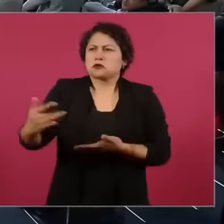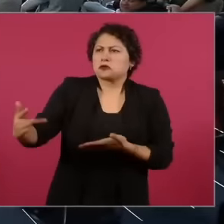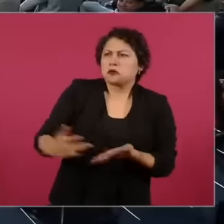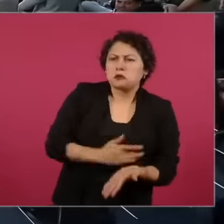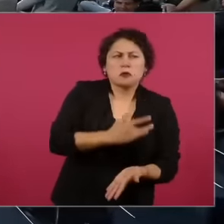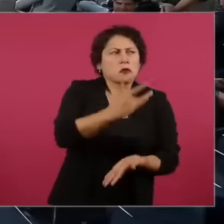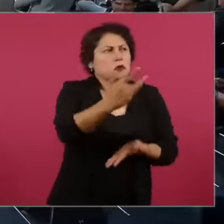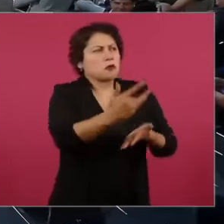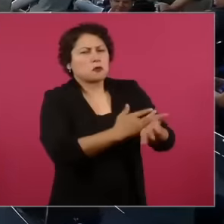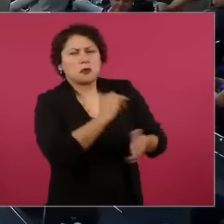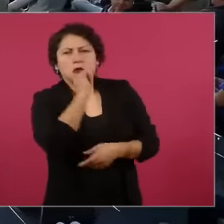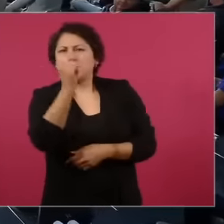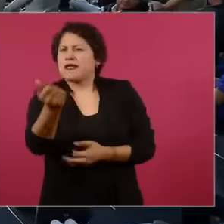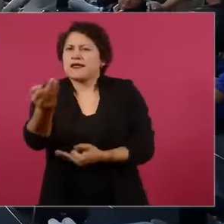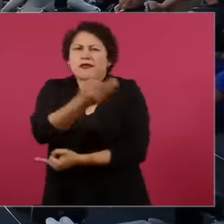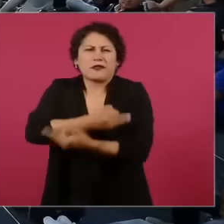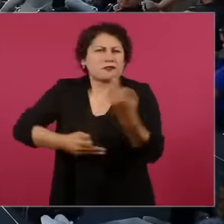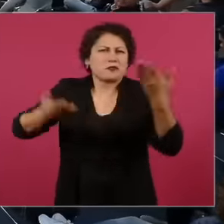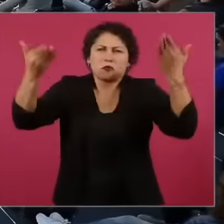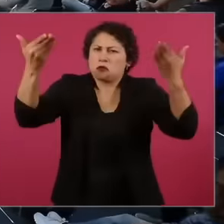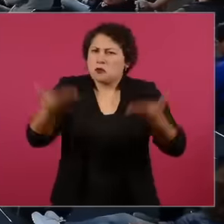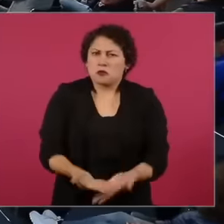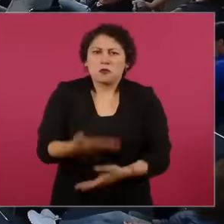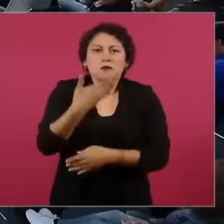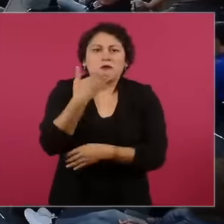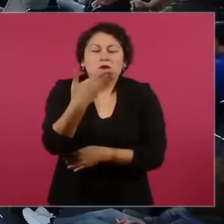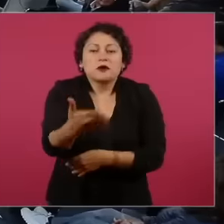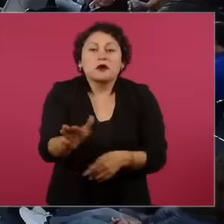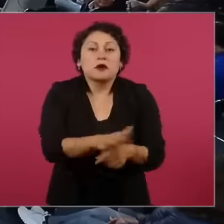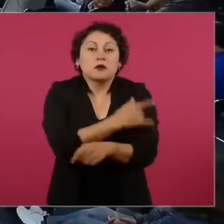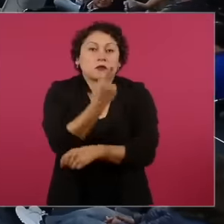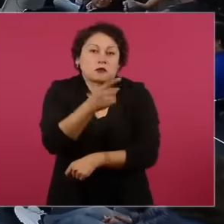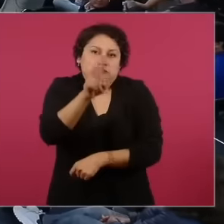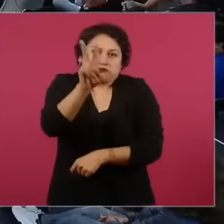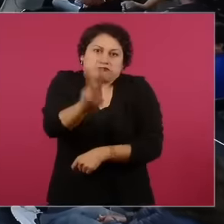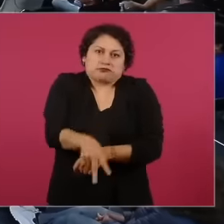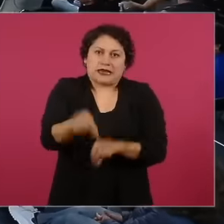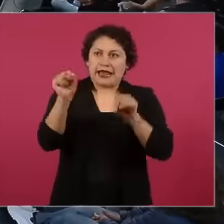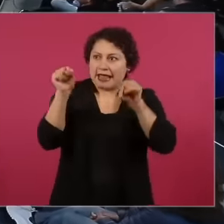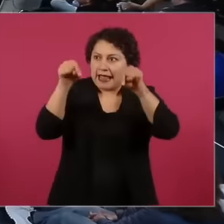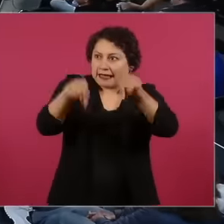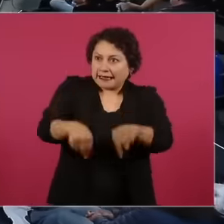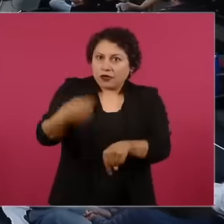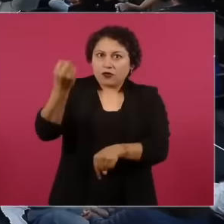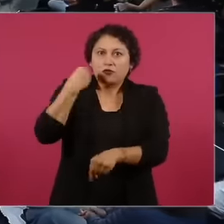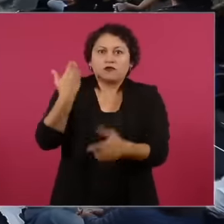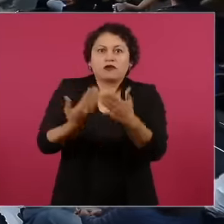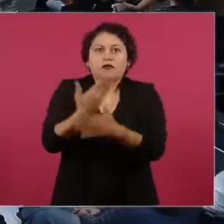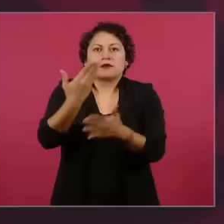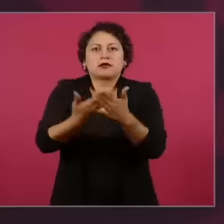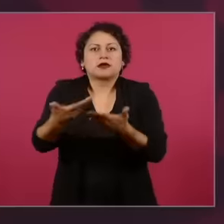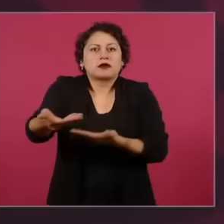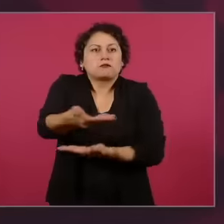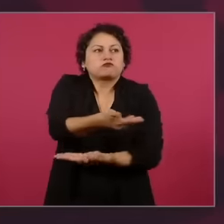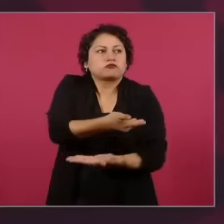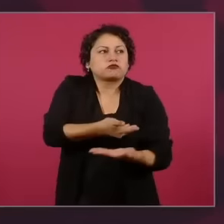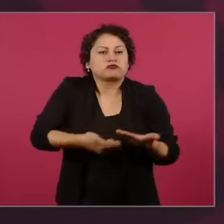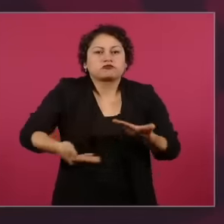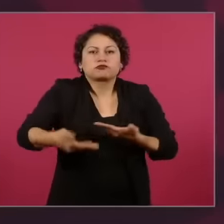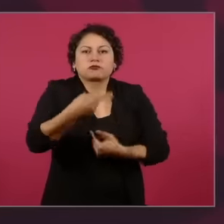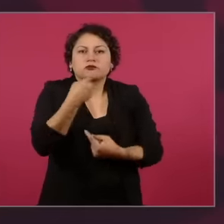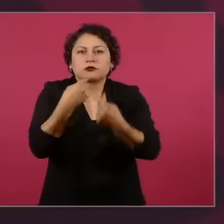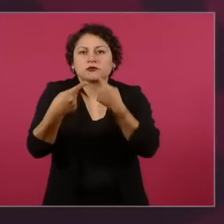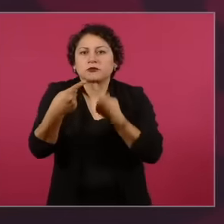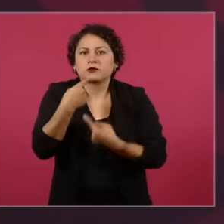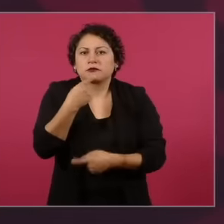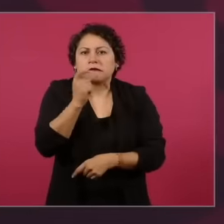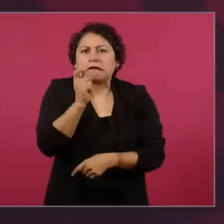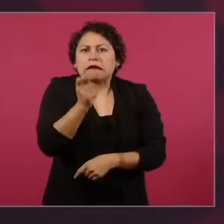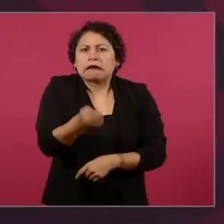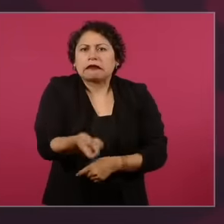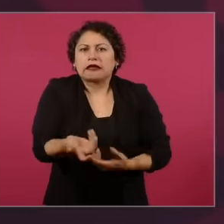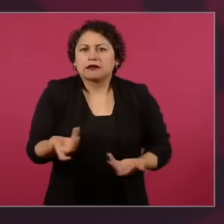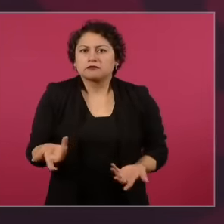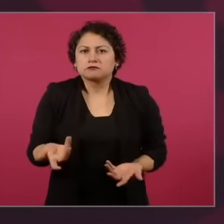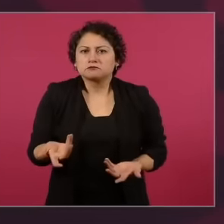some What has also happened in the morning circular exercise is that we have been allowed to differ despite